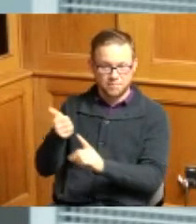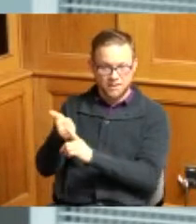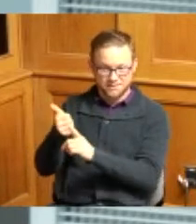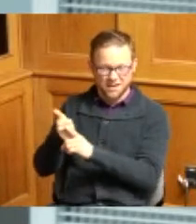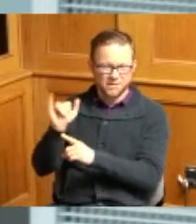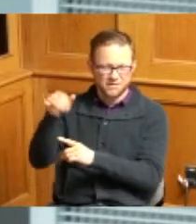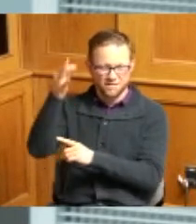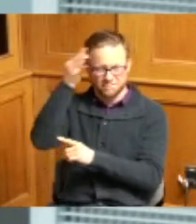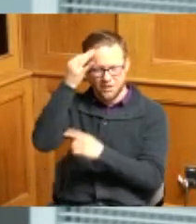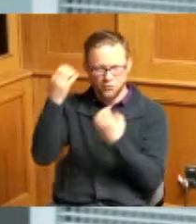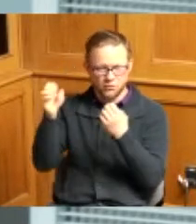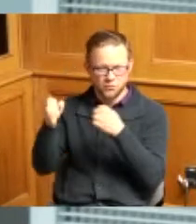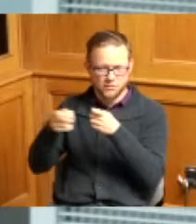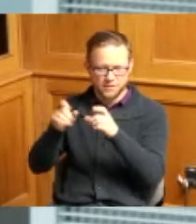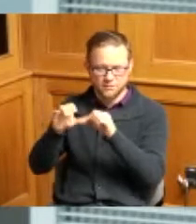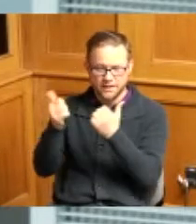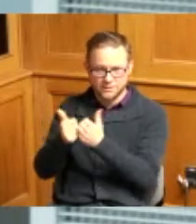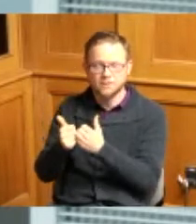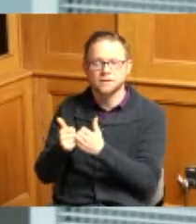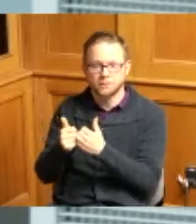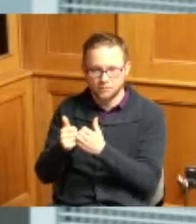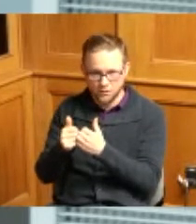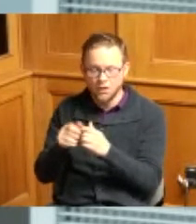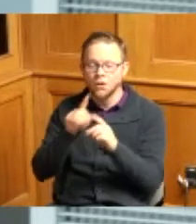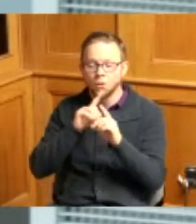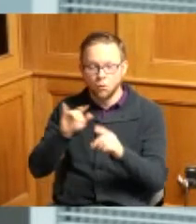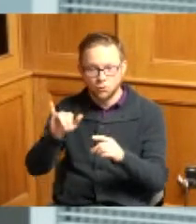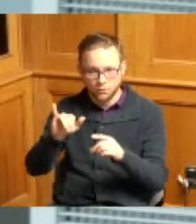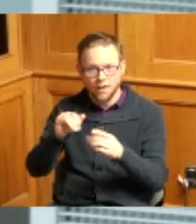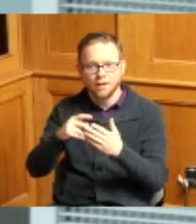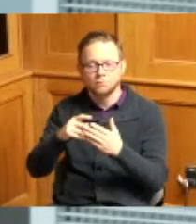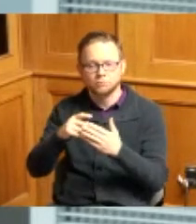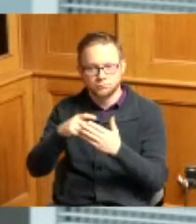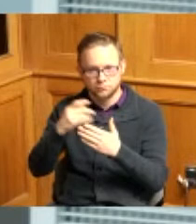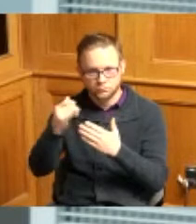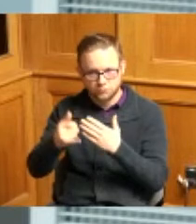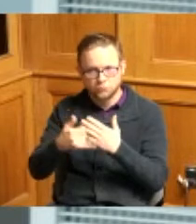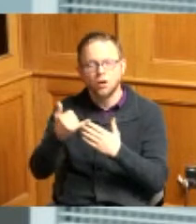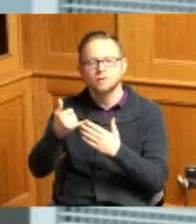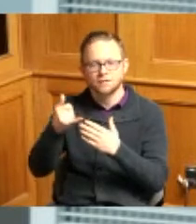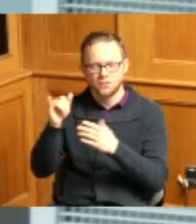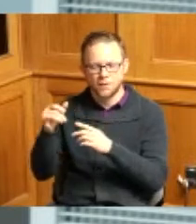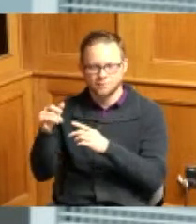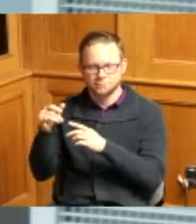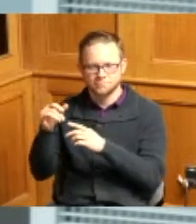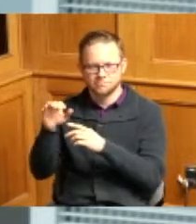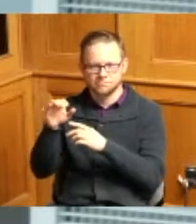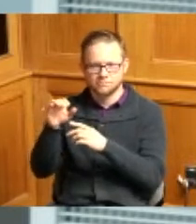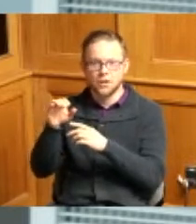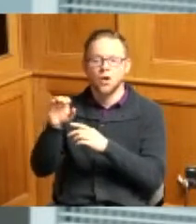awarded a hazard mitigation grant for this project to Ohio emergency management agency or OEMA and